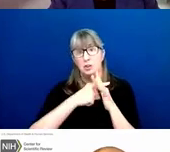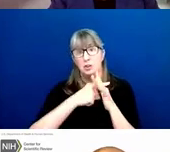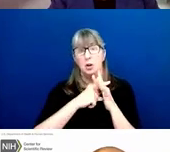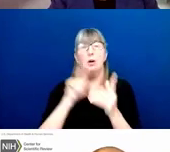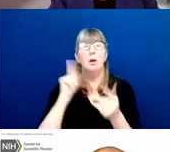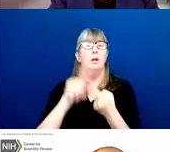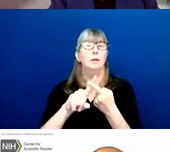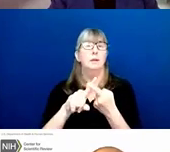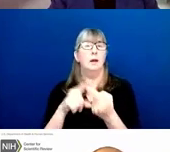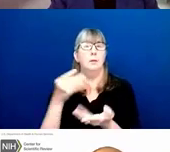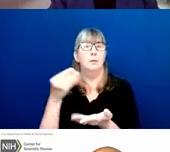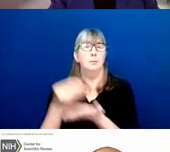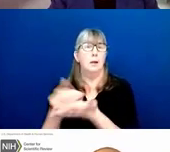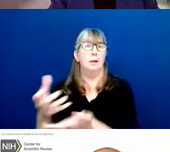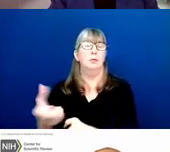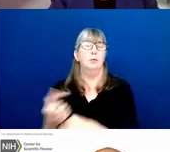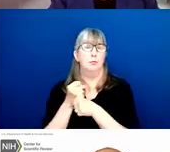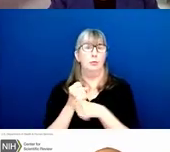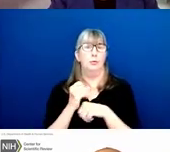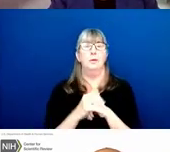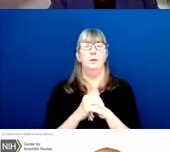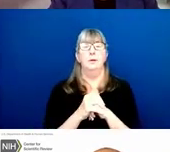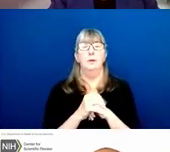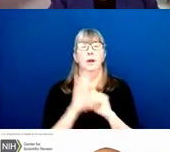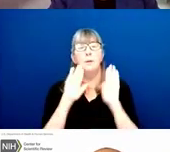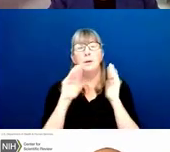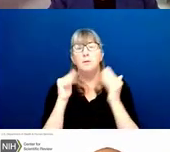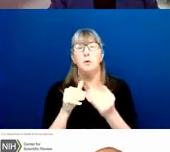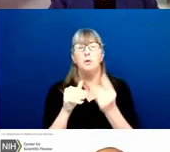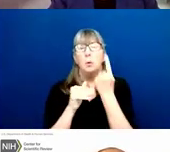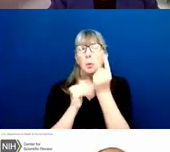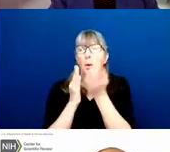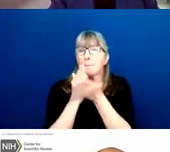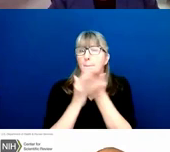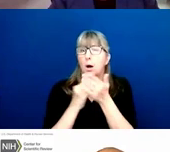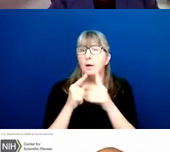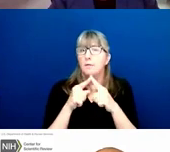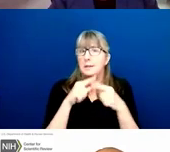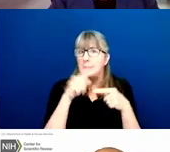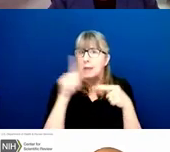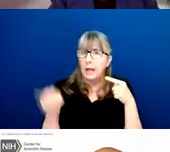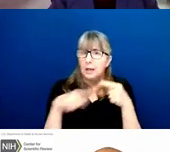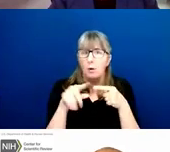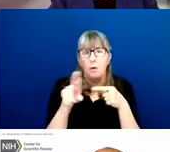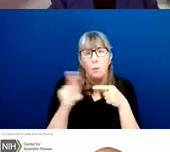I'm really only going to focus on just a small part of the cycle, indicated over there on the right in purple.